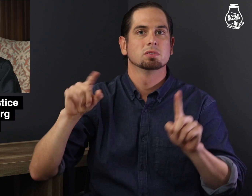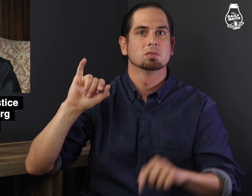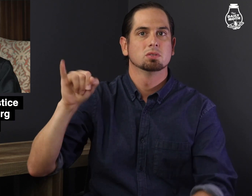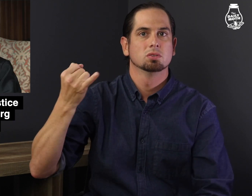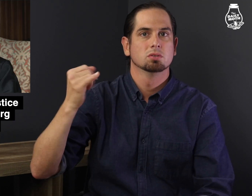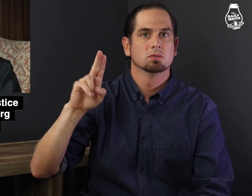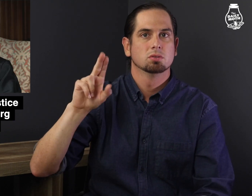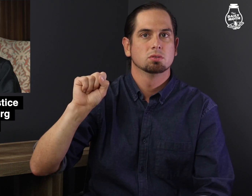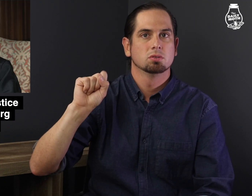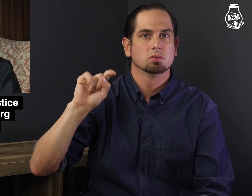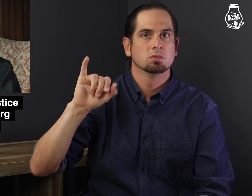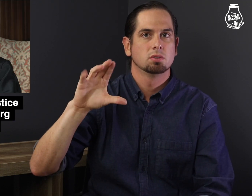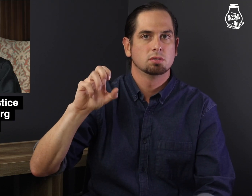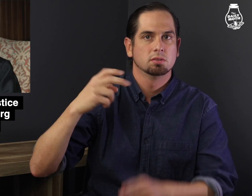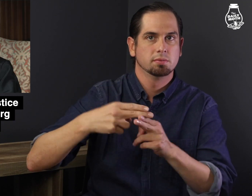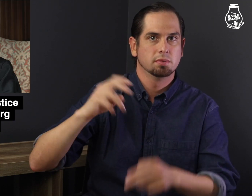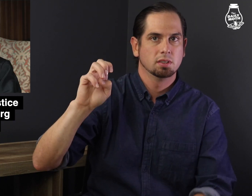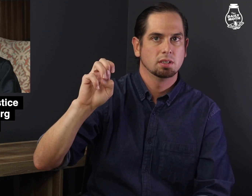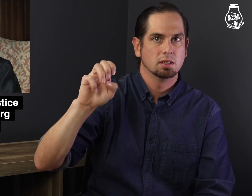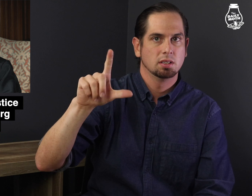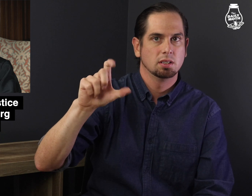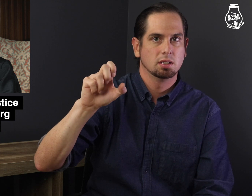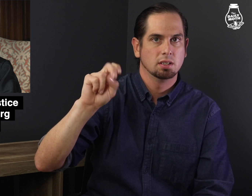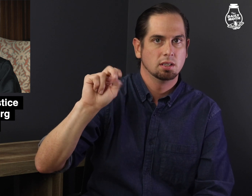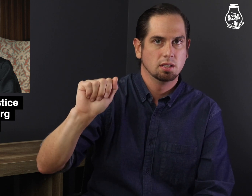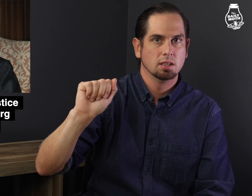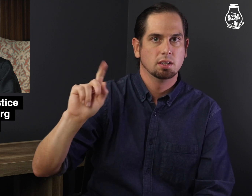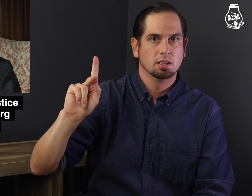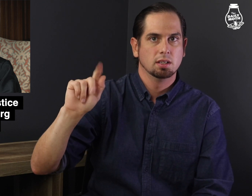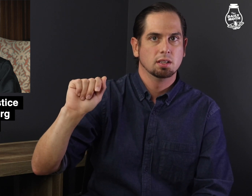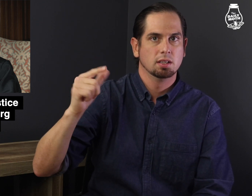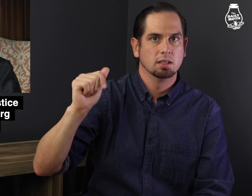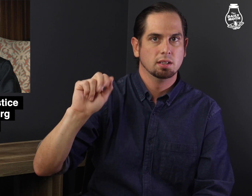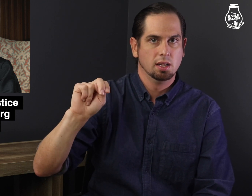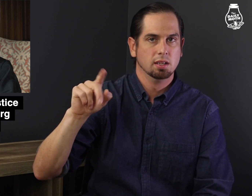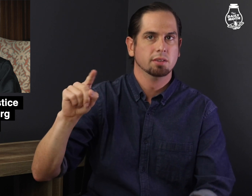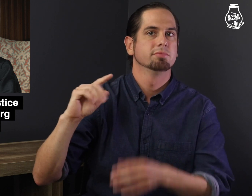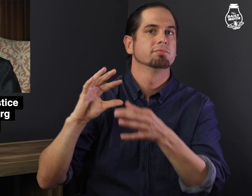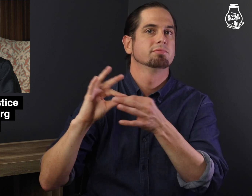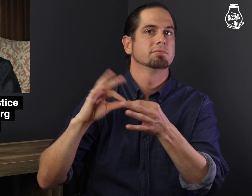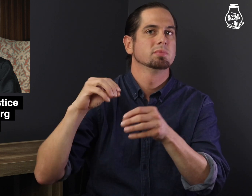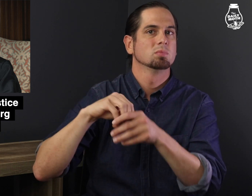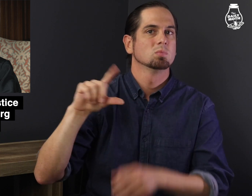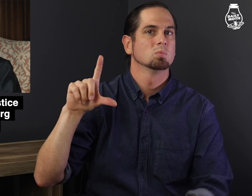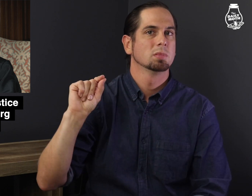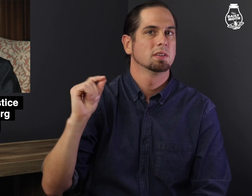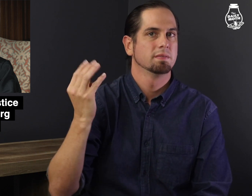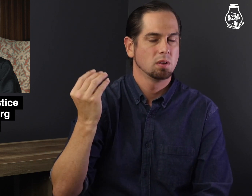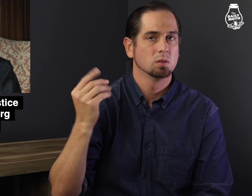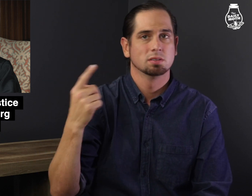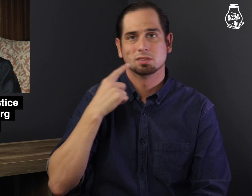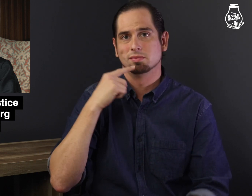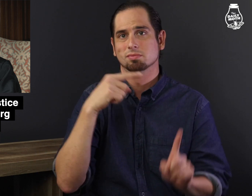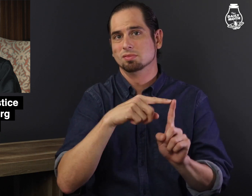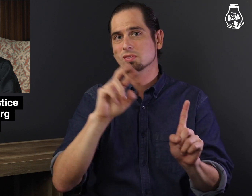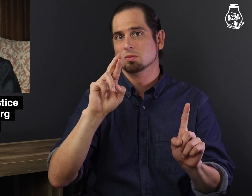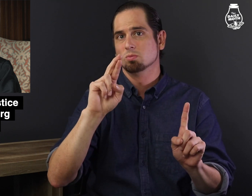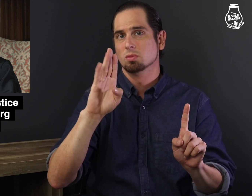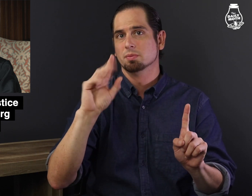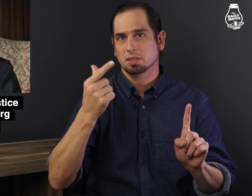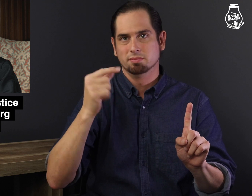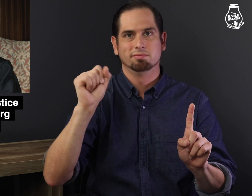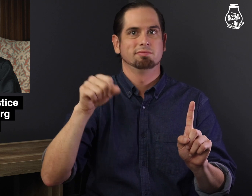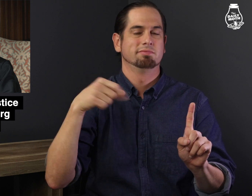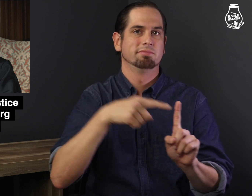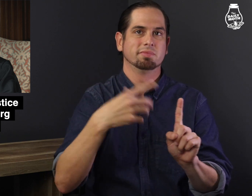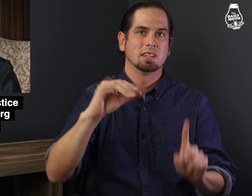Justice Elena Kagan said in 2014 that Justice Ginsburg is